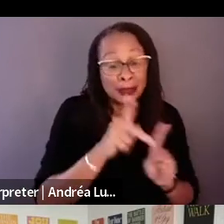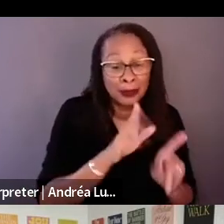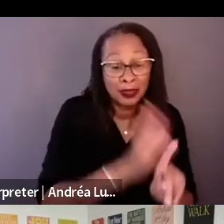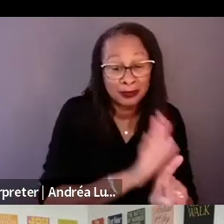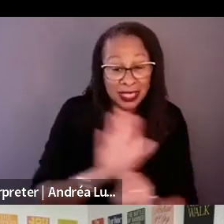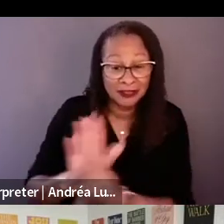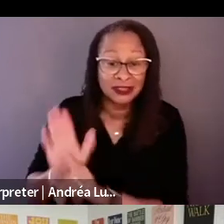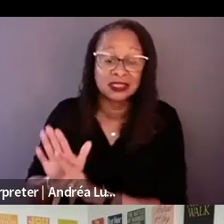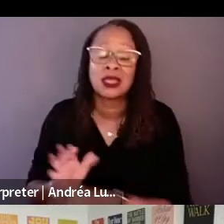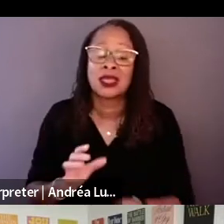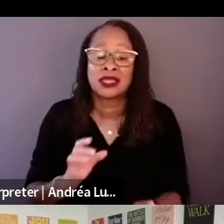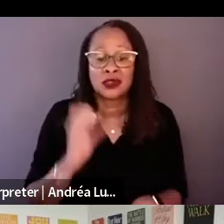If it was not in text, but in narration.